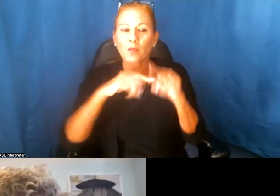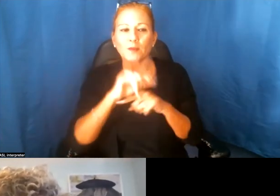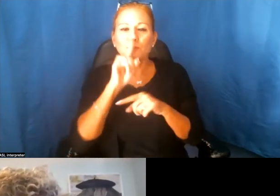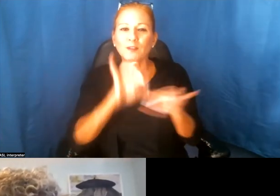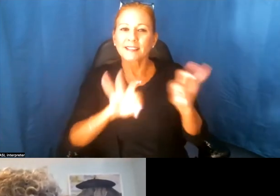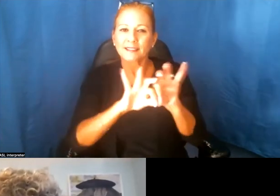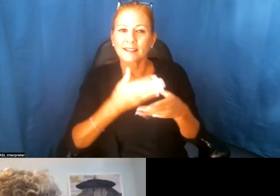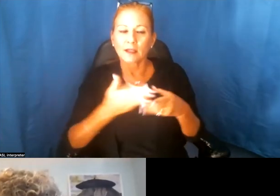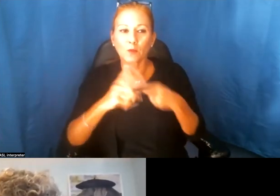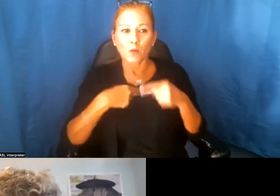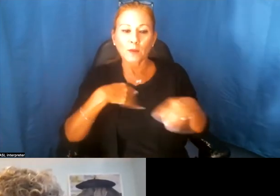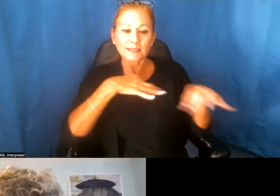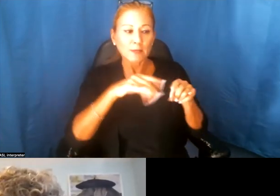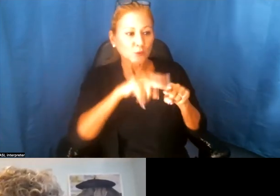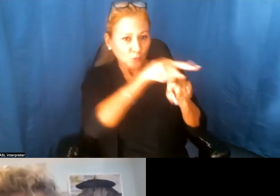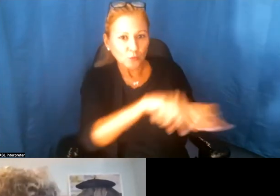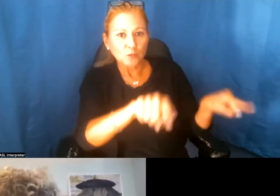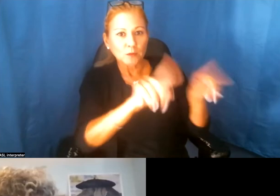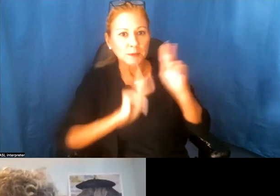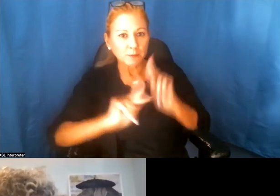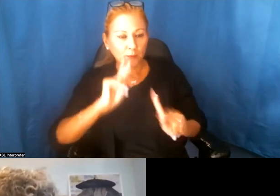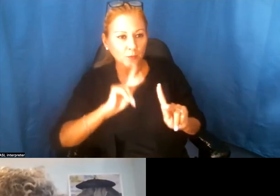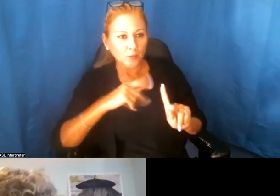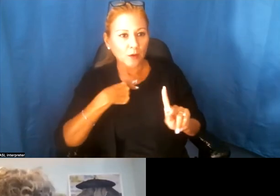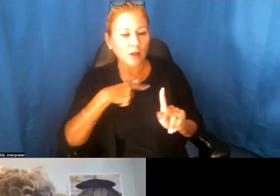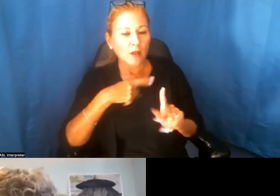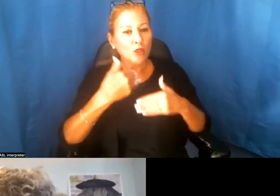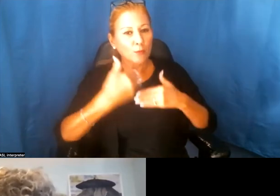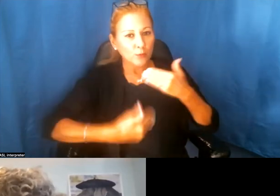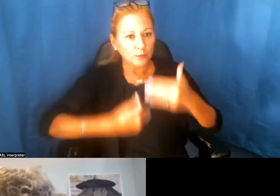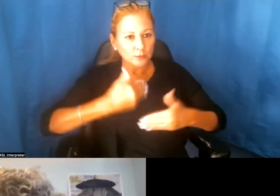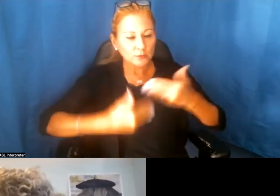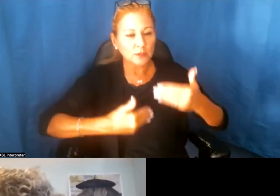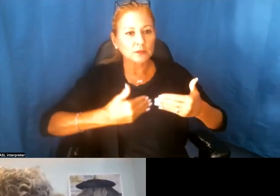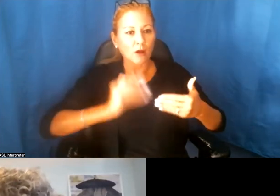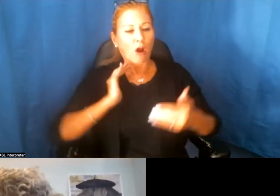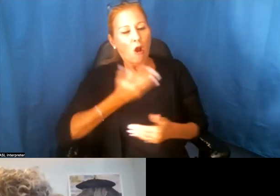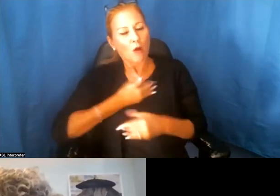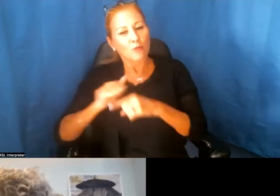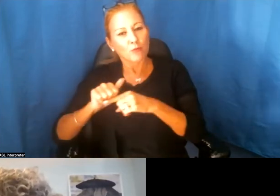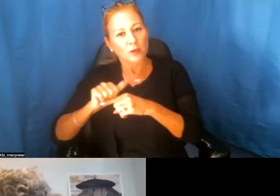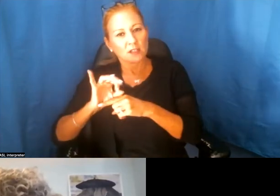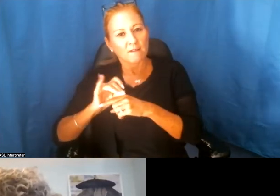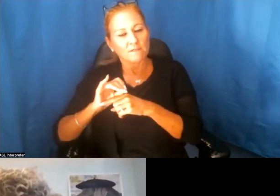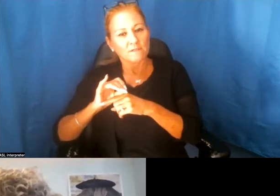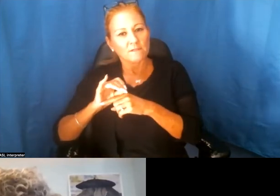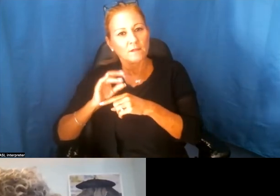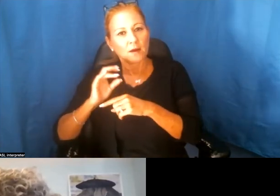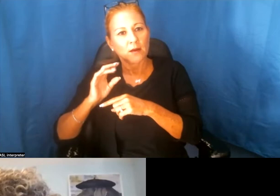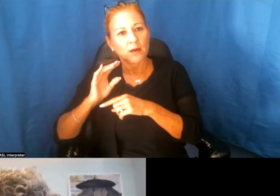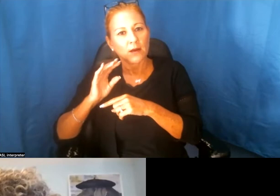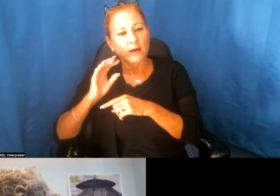when we explained to people the the process of the- our practice of oral history and how they